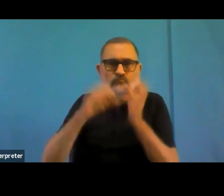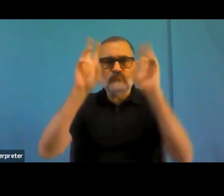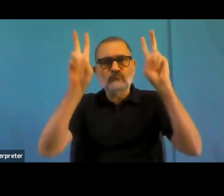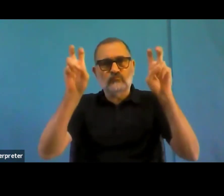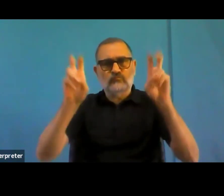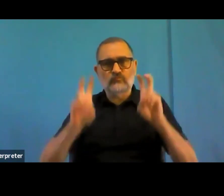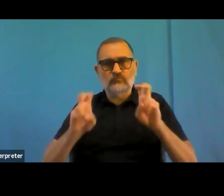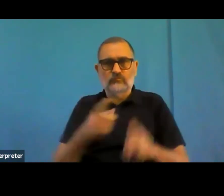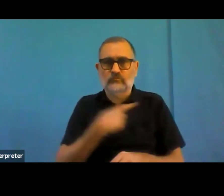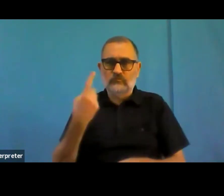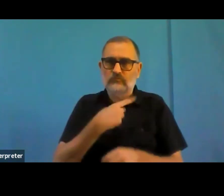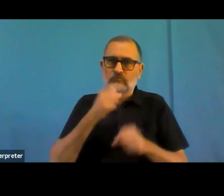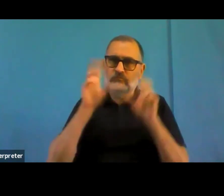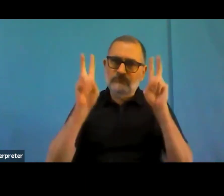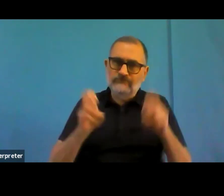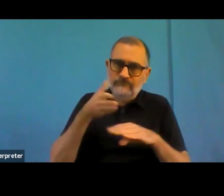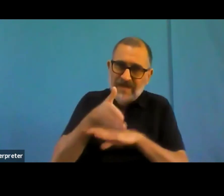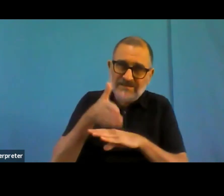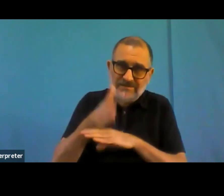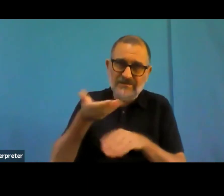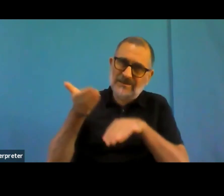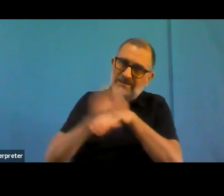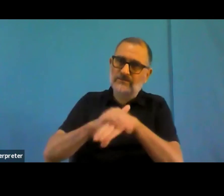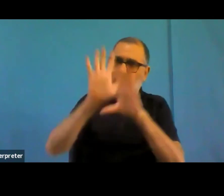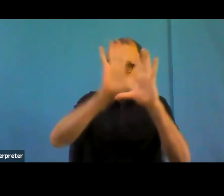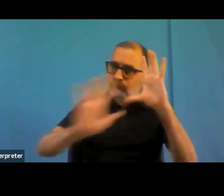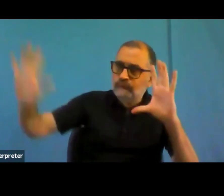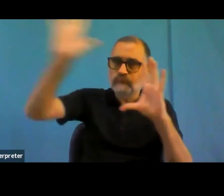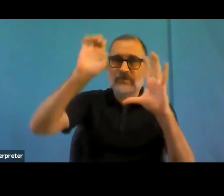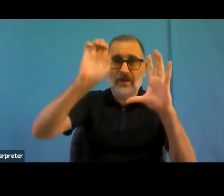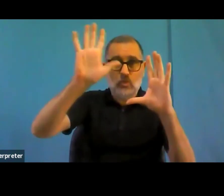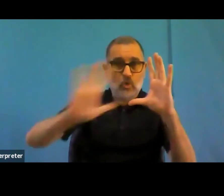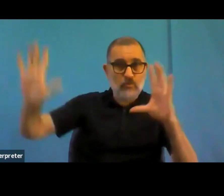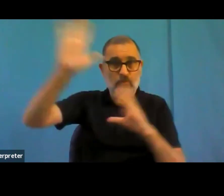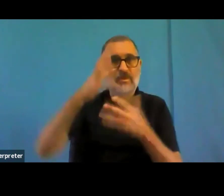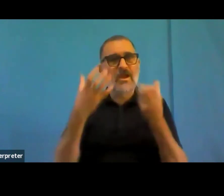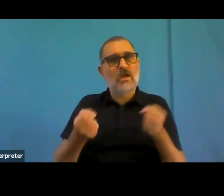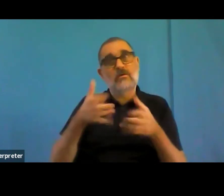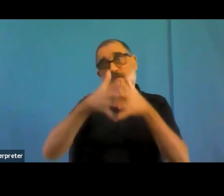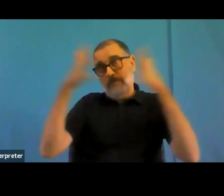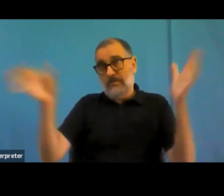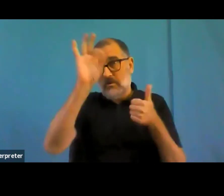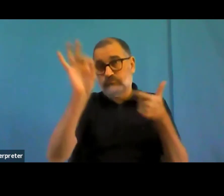Is my organization in scope of the directive? Or is this part of my intranet, for example, accessible?